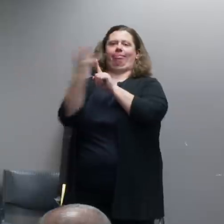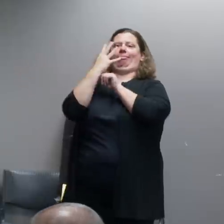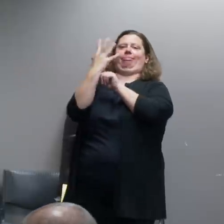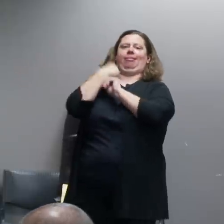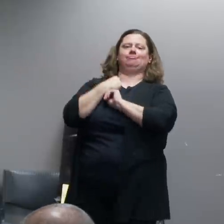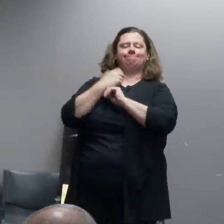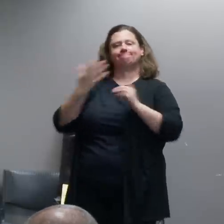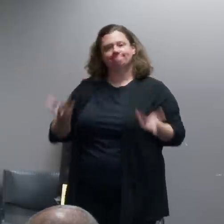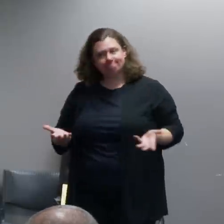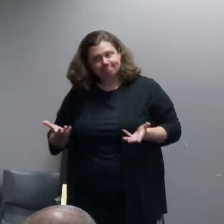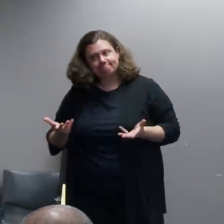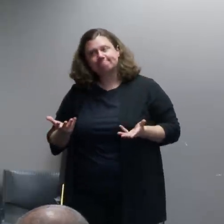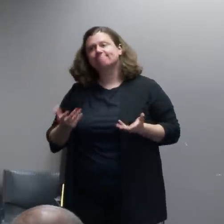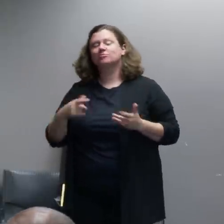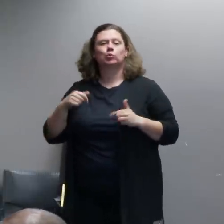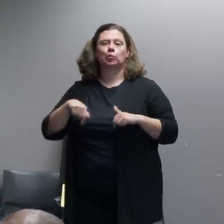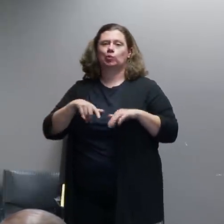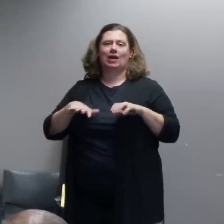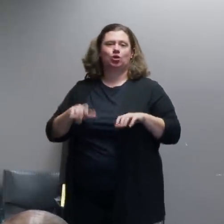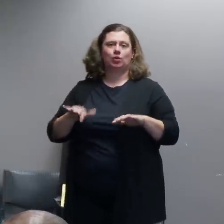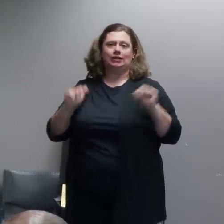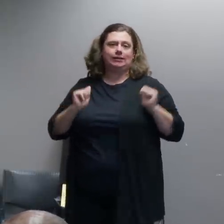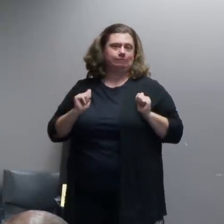Like I mentioned before, we tried retreating into the Justice Center and